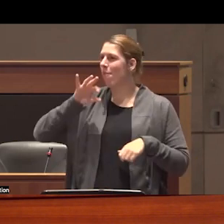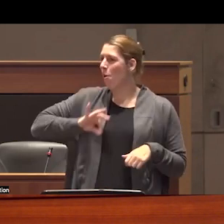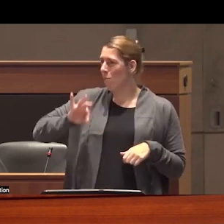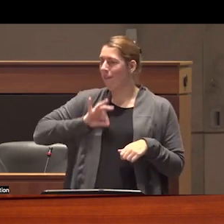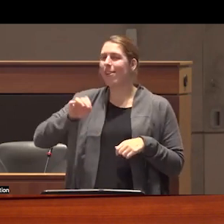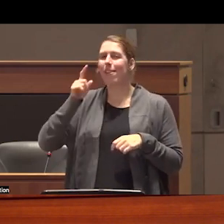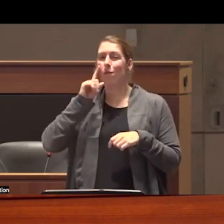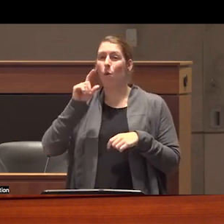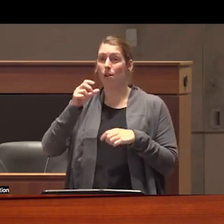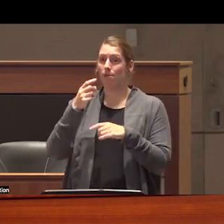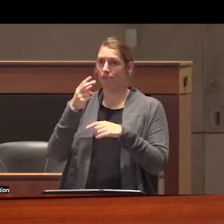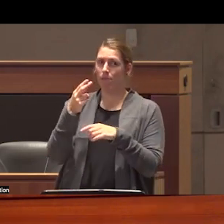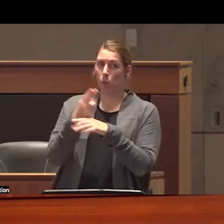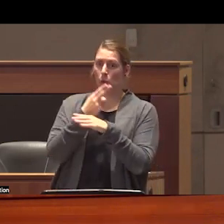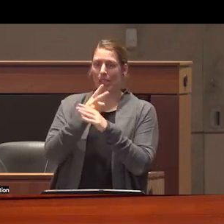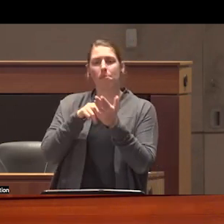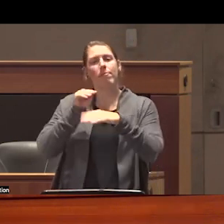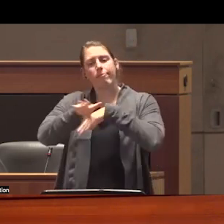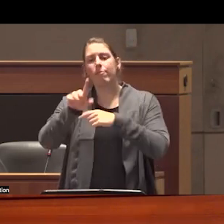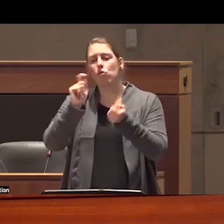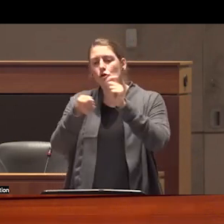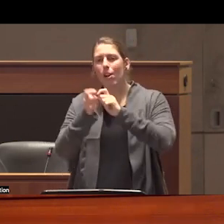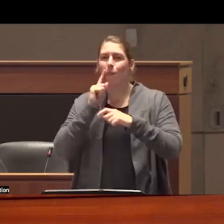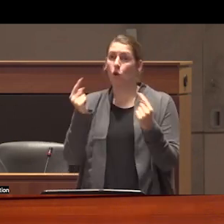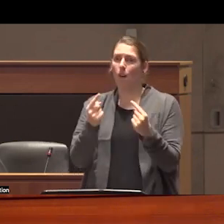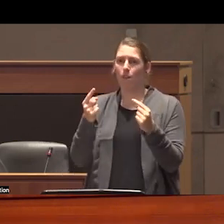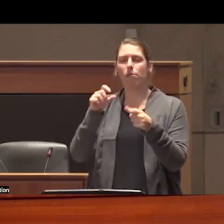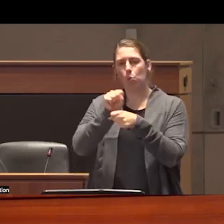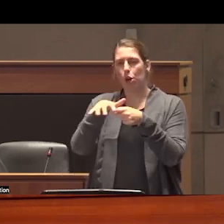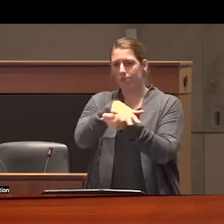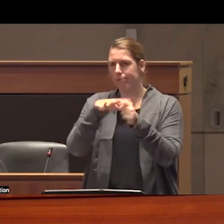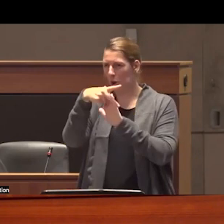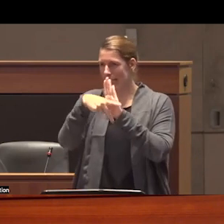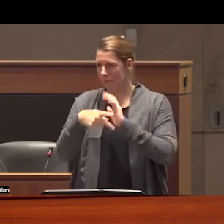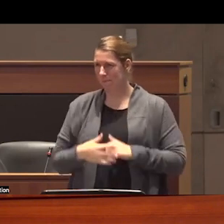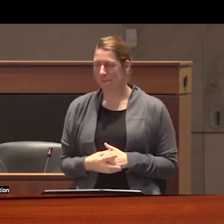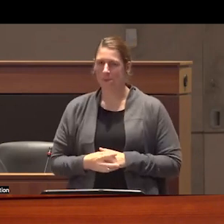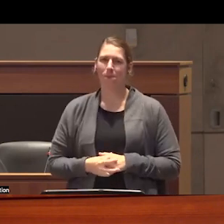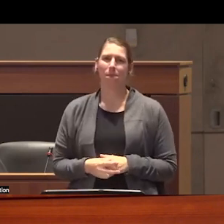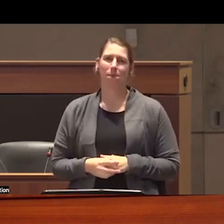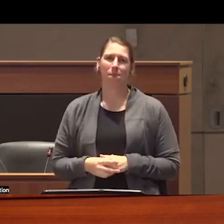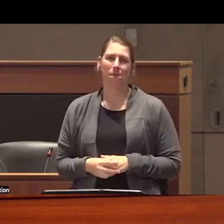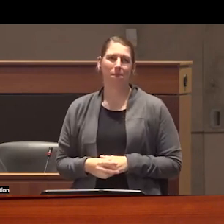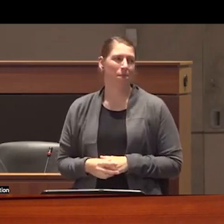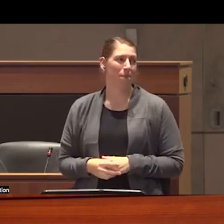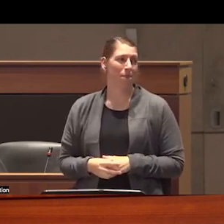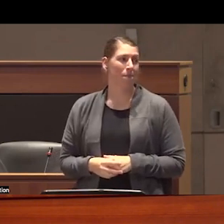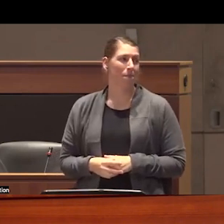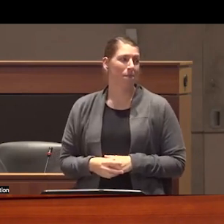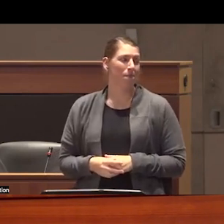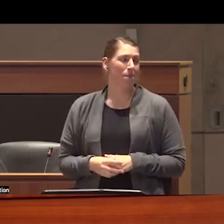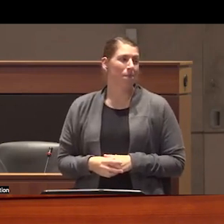use policy which advocates for change for harmful workplace substance use policies similarly some of